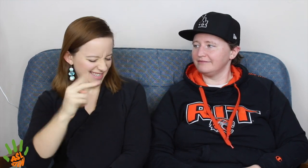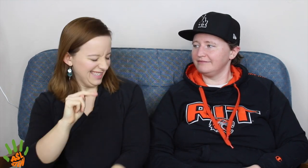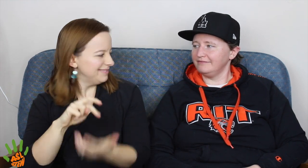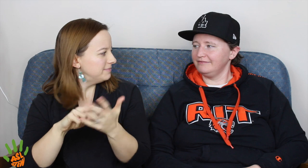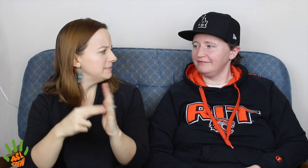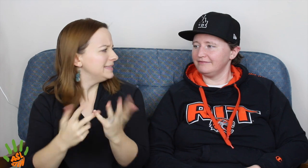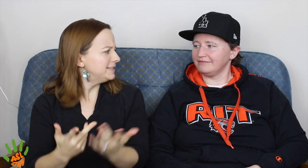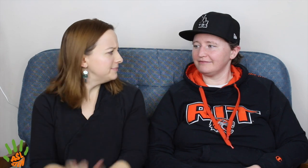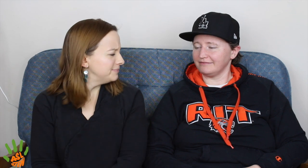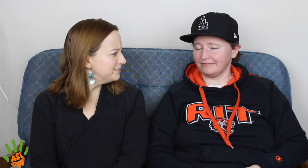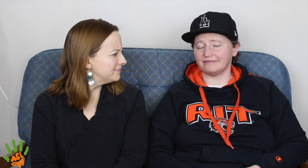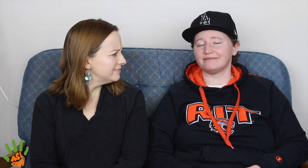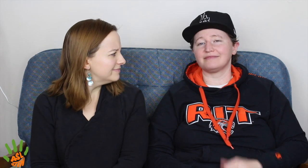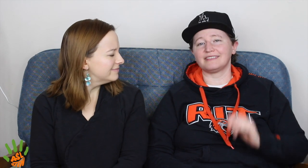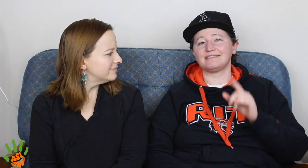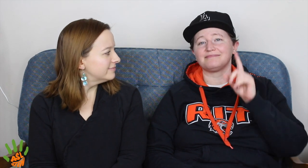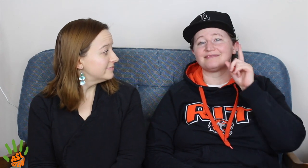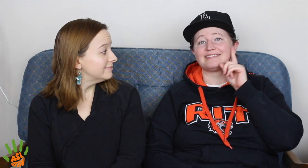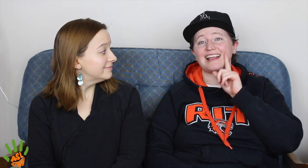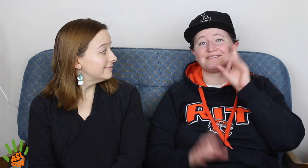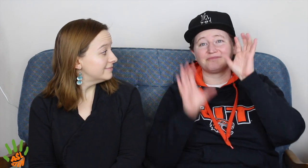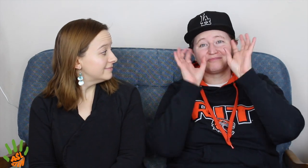What does DPN mean?